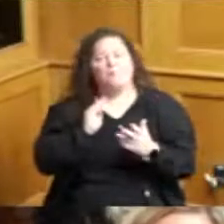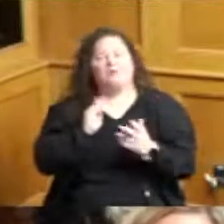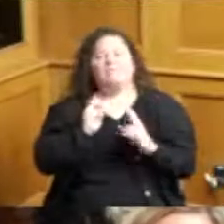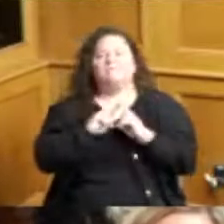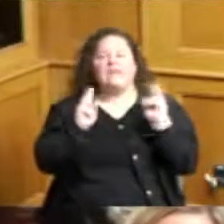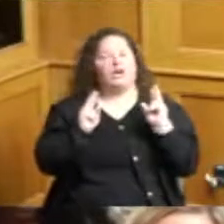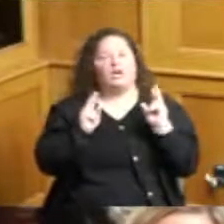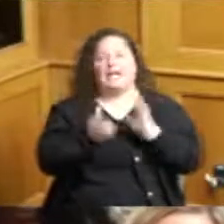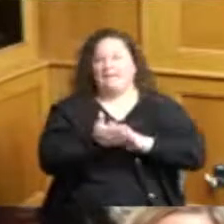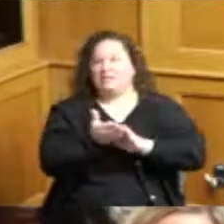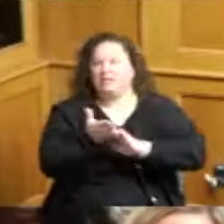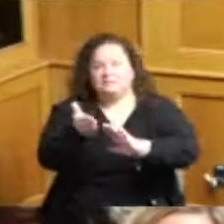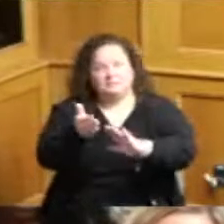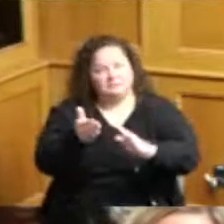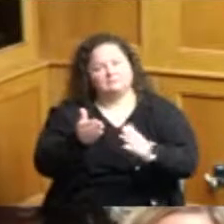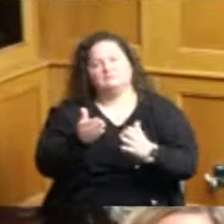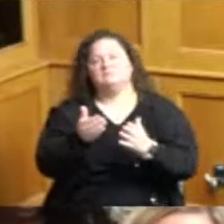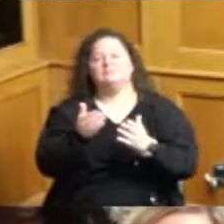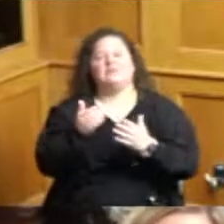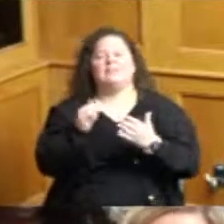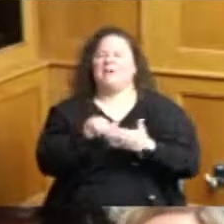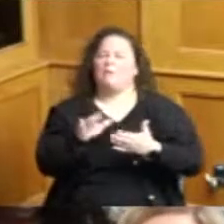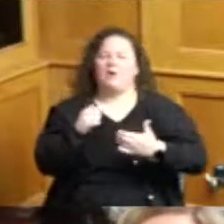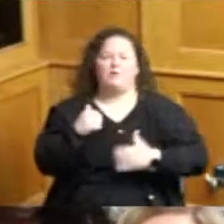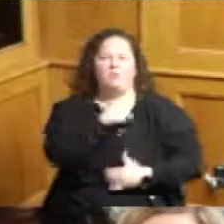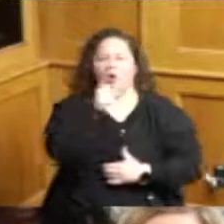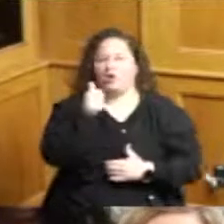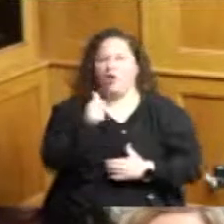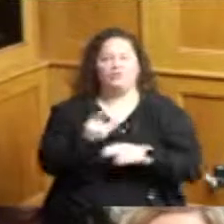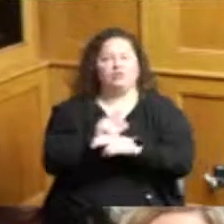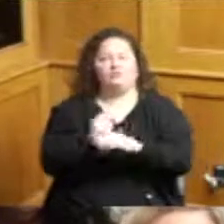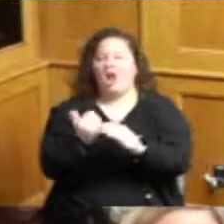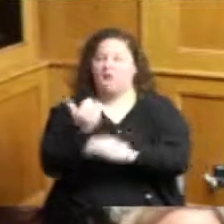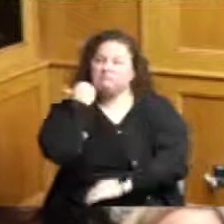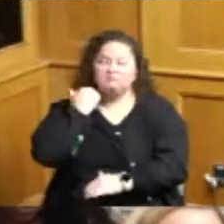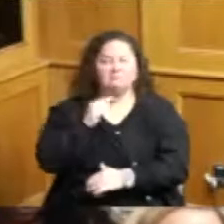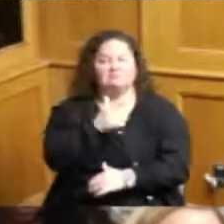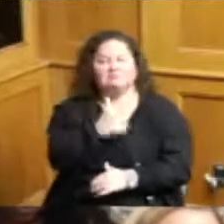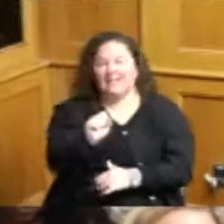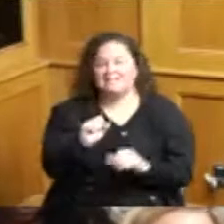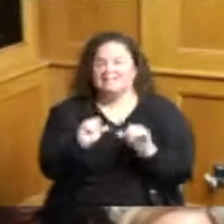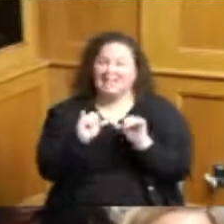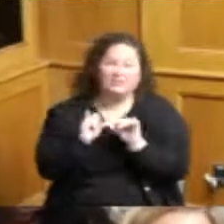can be so that we're not cranking through gas and electric and our resources that's a very important